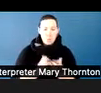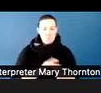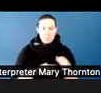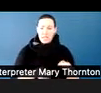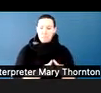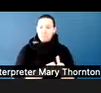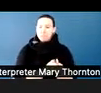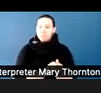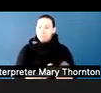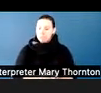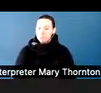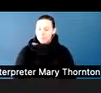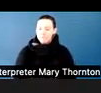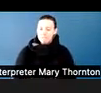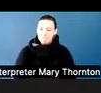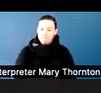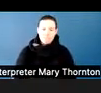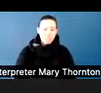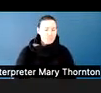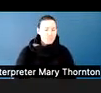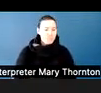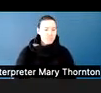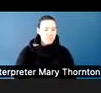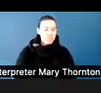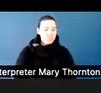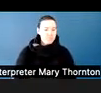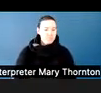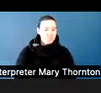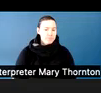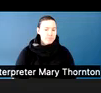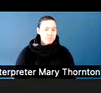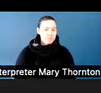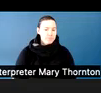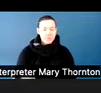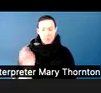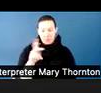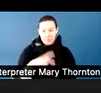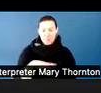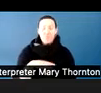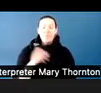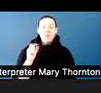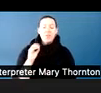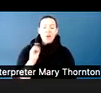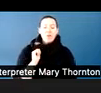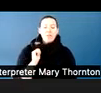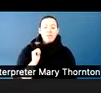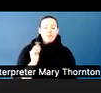OK, so when we think, going forward, about how we can implement some strategies to improve